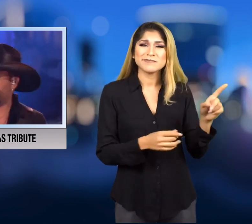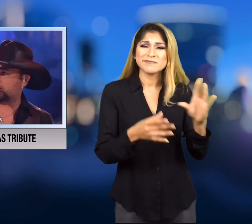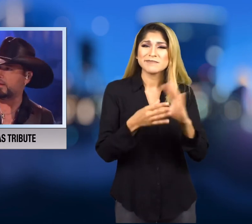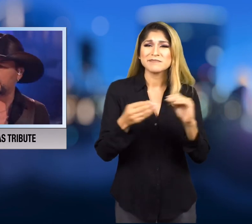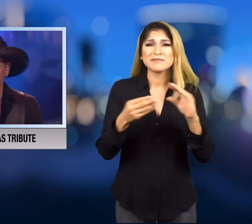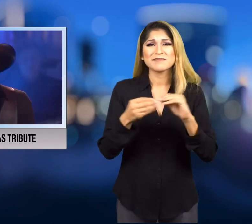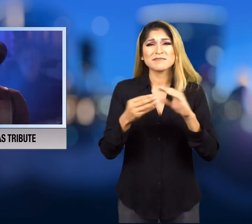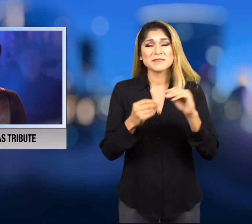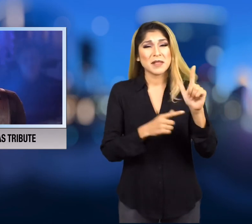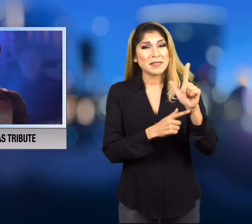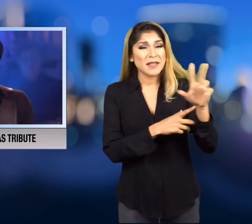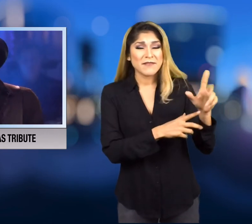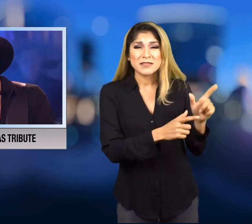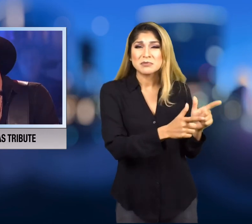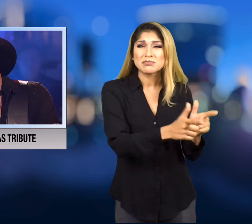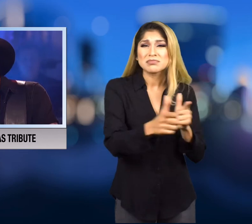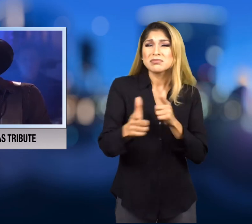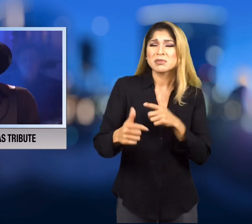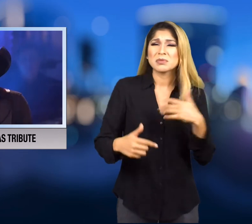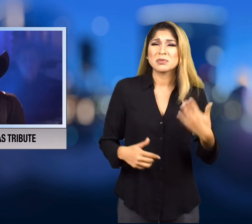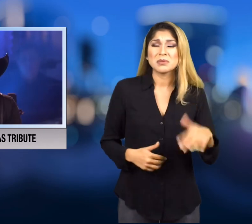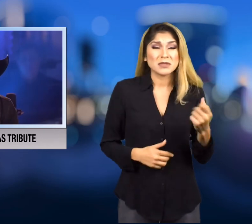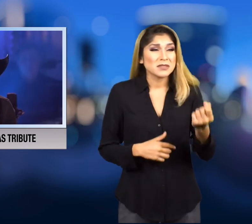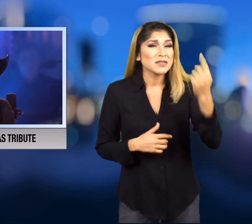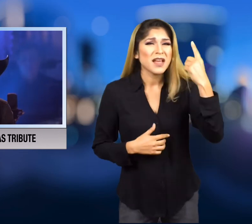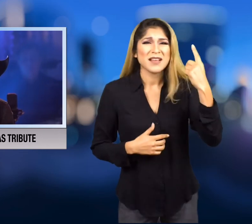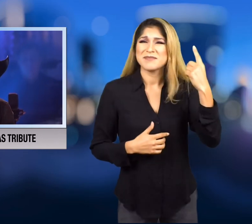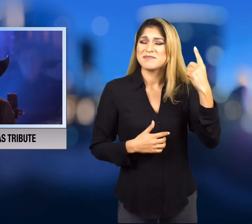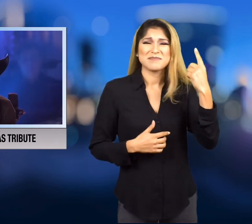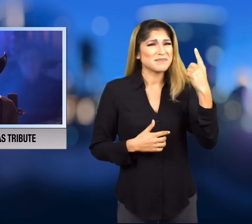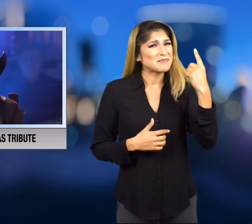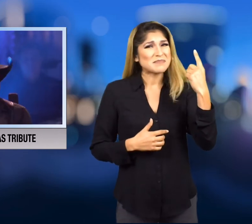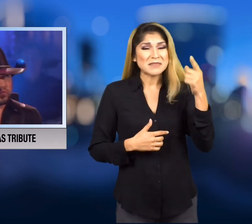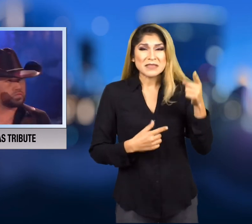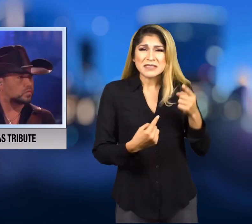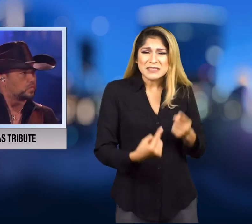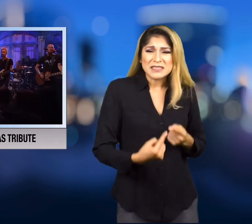Aldin said he's struggling to understand what happened. It's been hard